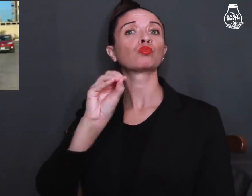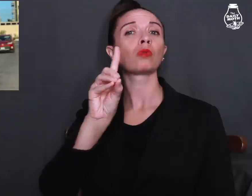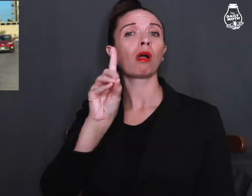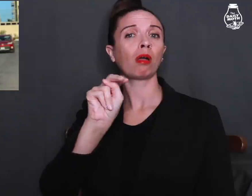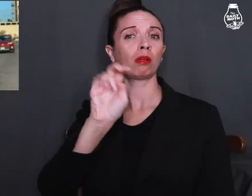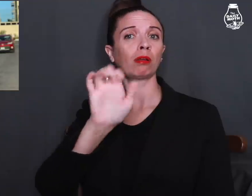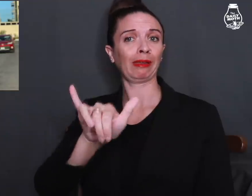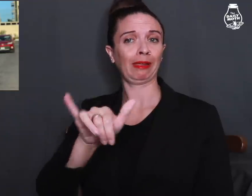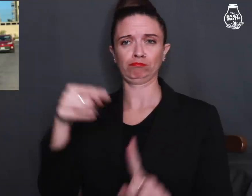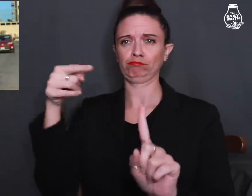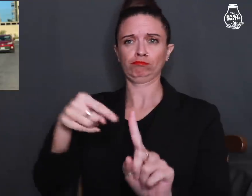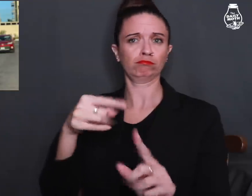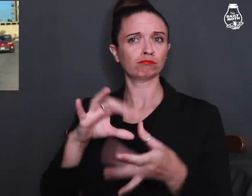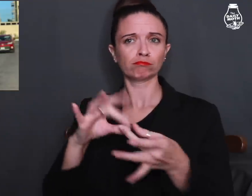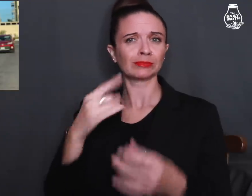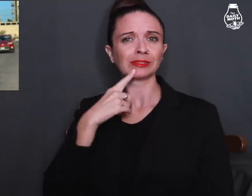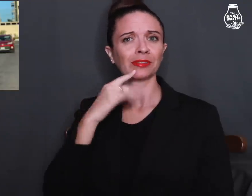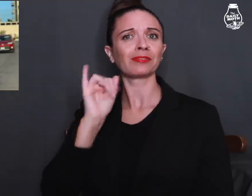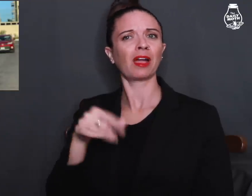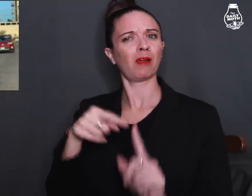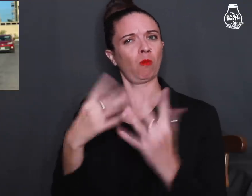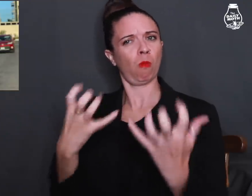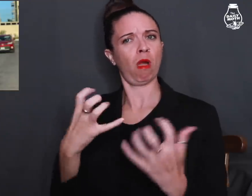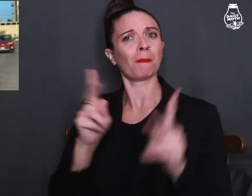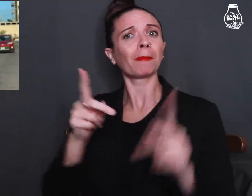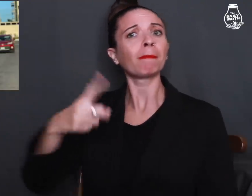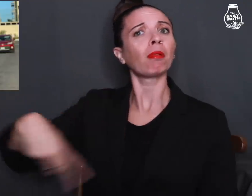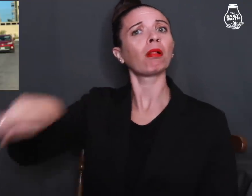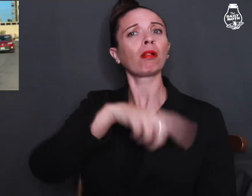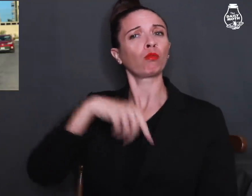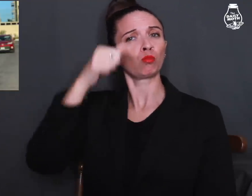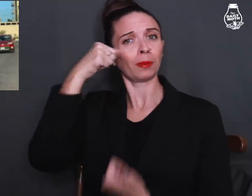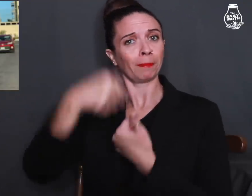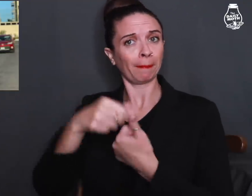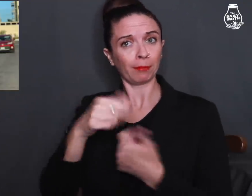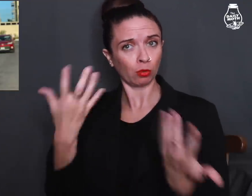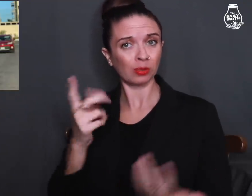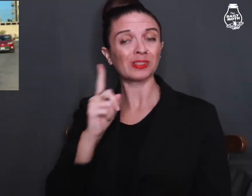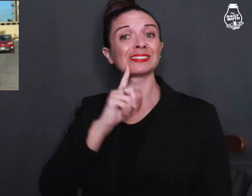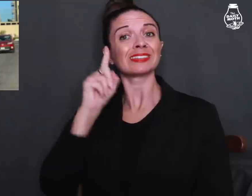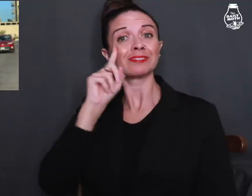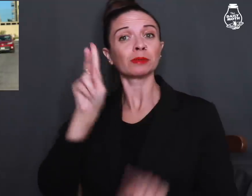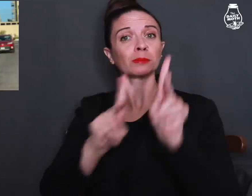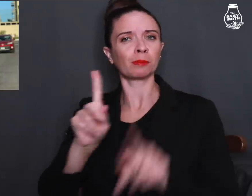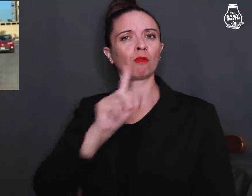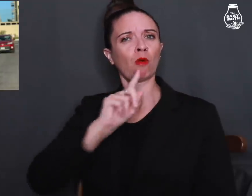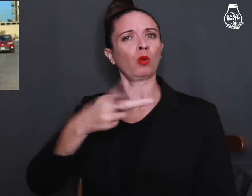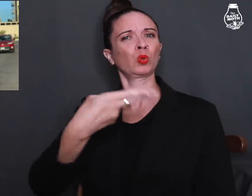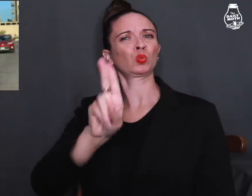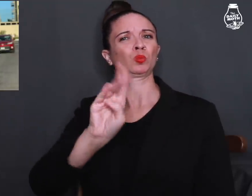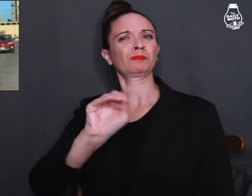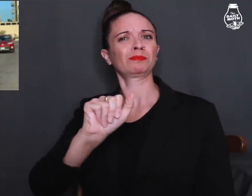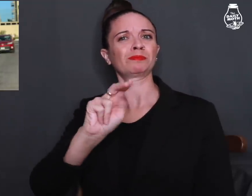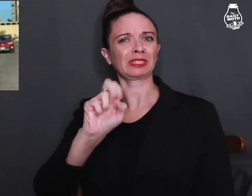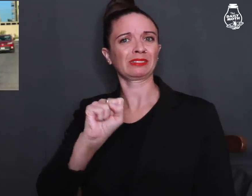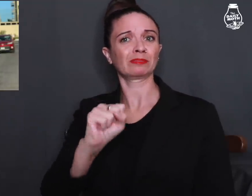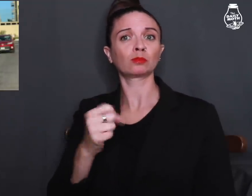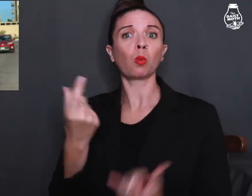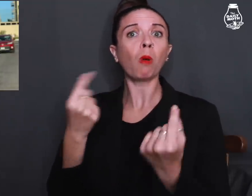Rodney pointed out that he wanted the people to remember that Deaf people are humans.